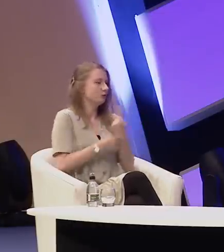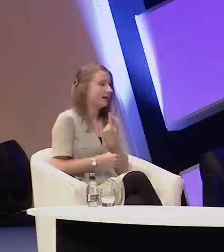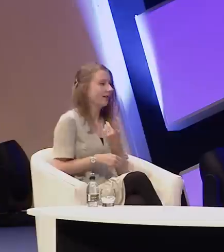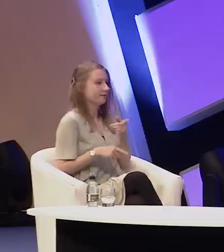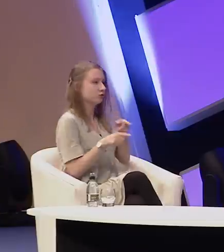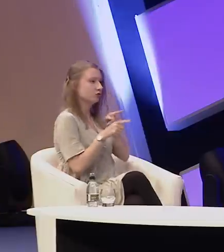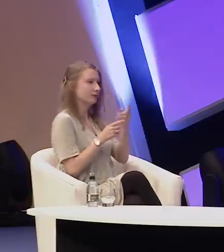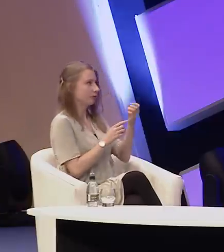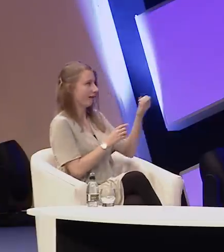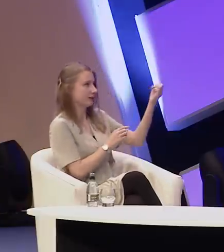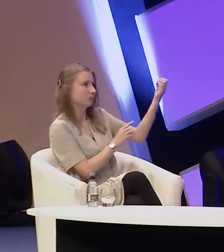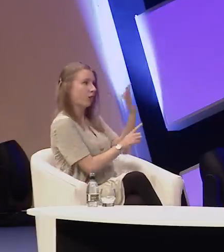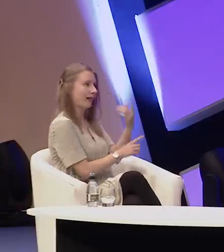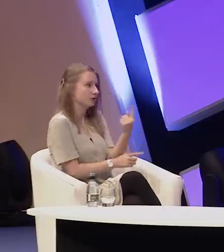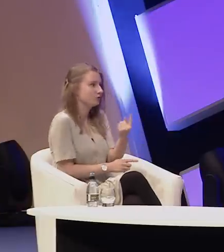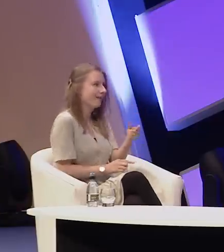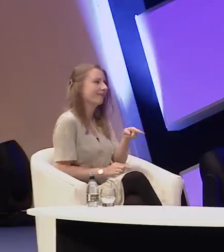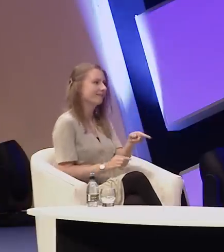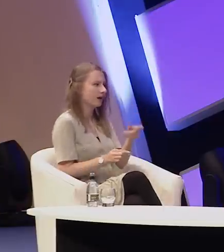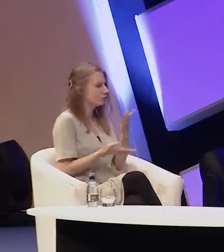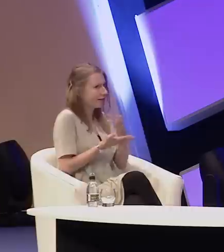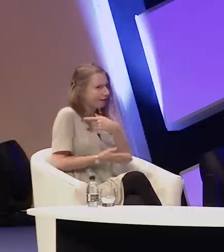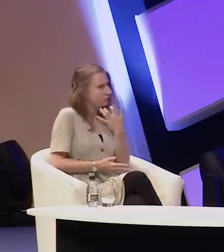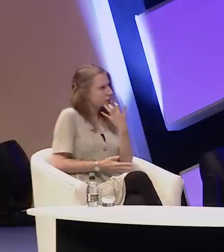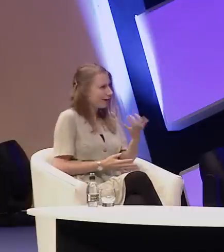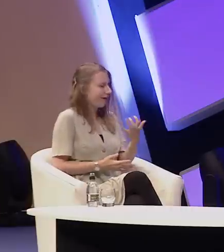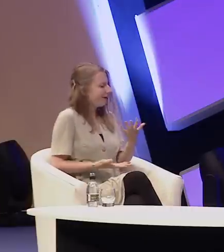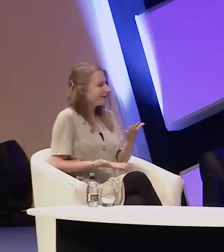limelight in this way and what really was a brave thing to do even though you fear